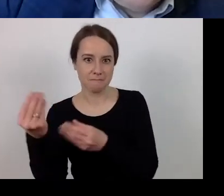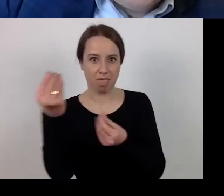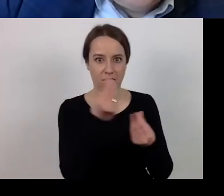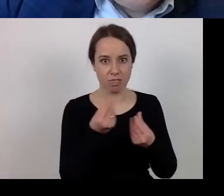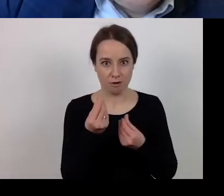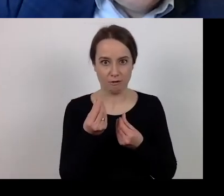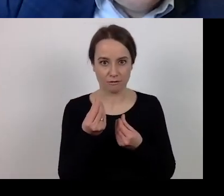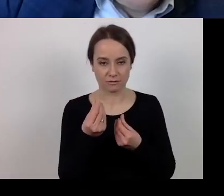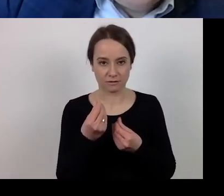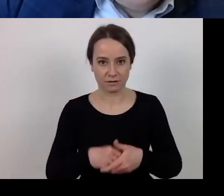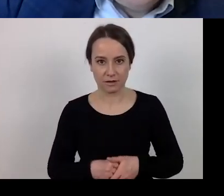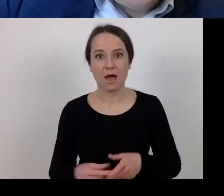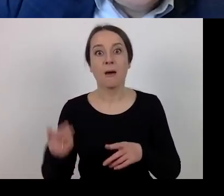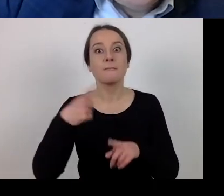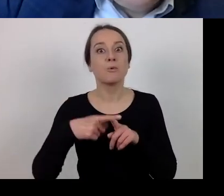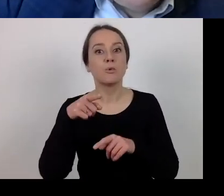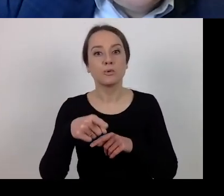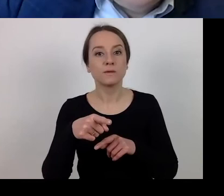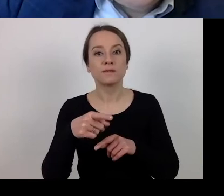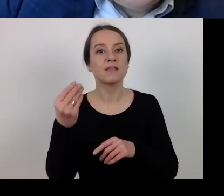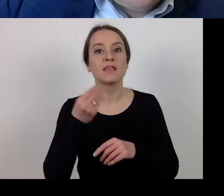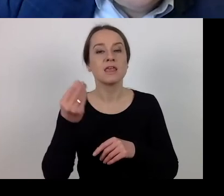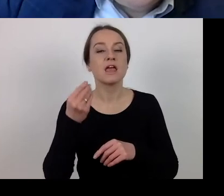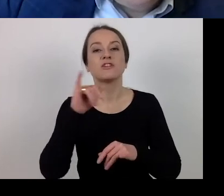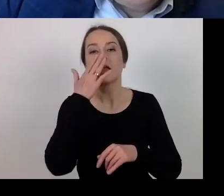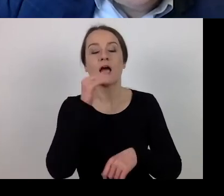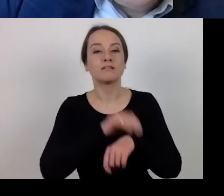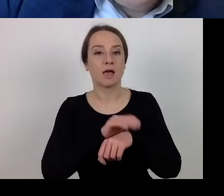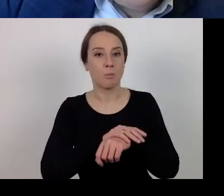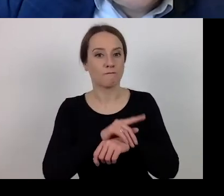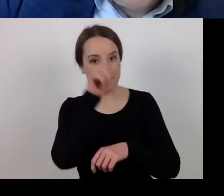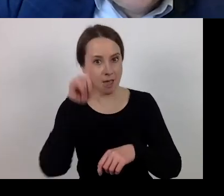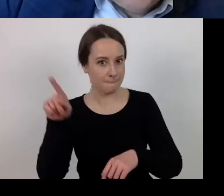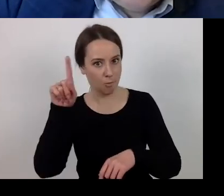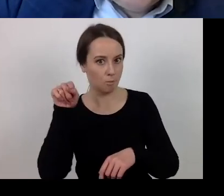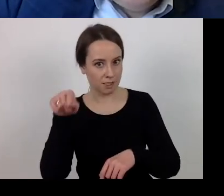relating to public procurement as regards the relevant support instruments,